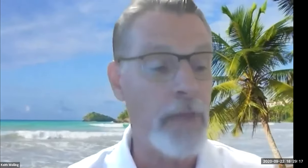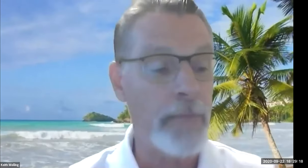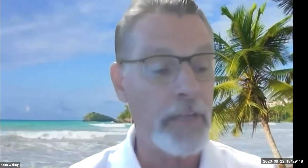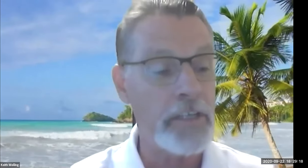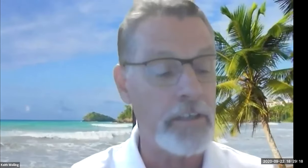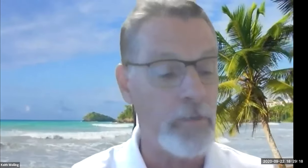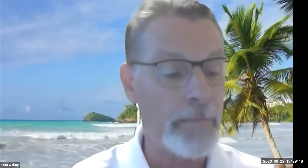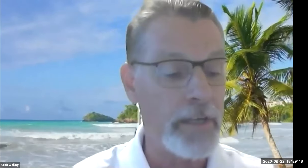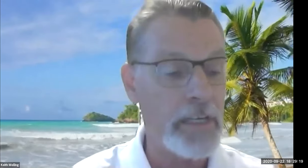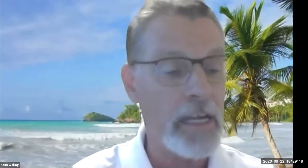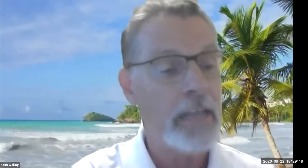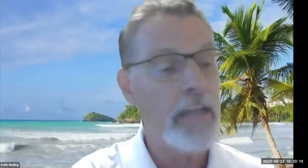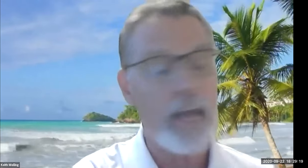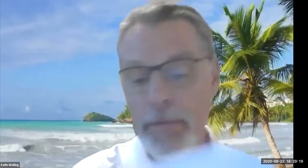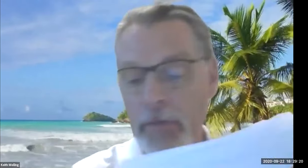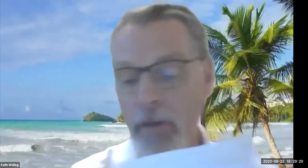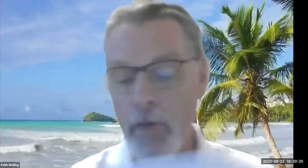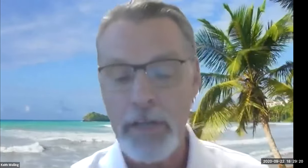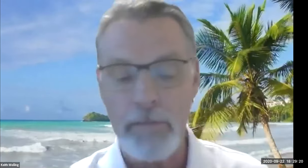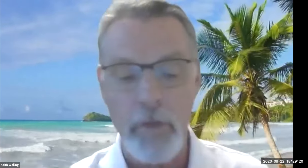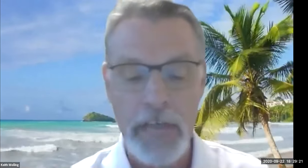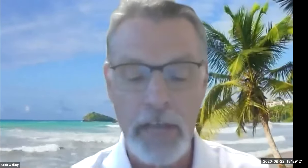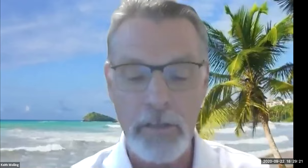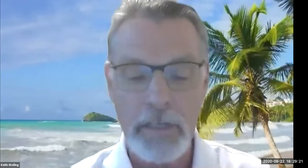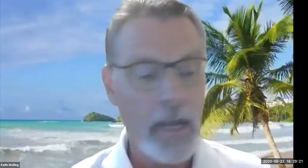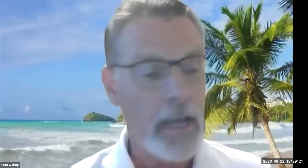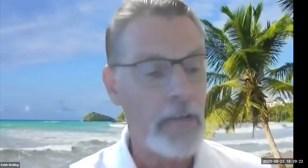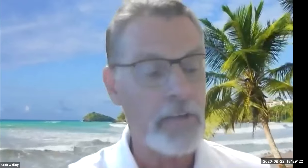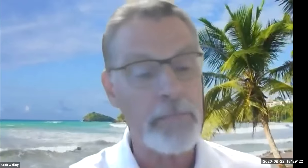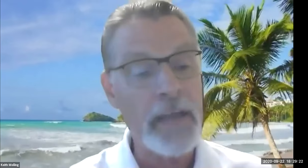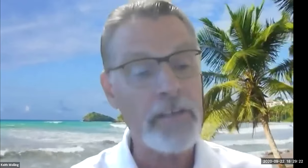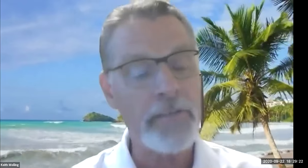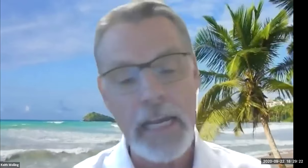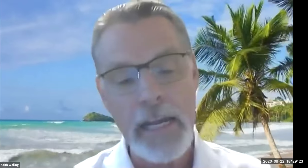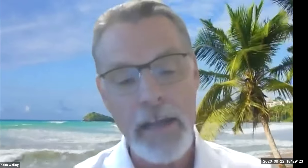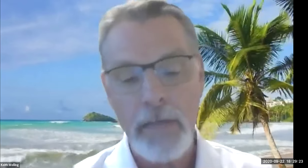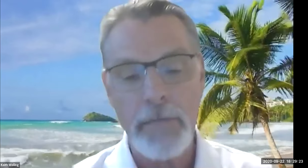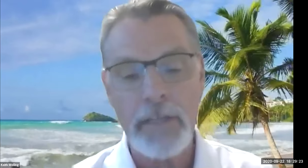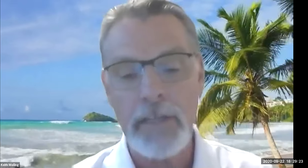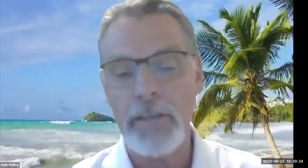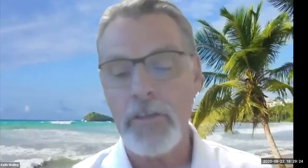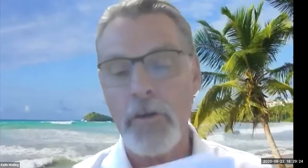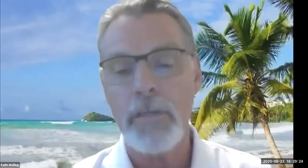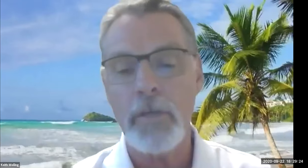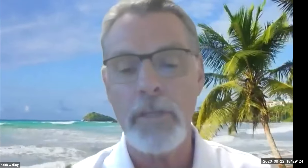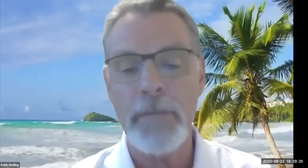Keith Wolling: And you get to meet the locals and see what it's about. We did that in Sweden to we flow in stay with our relatives and explored the country.